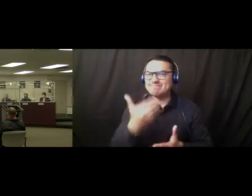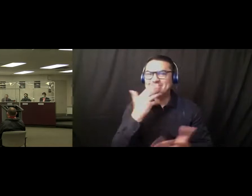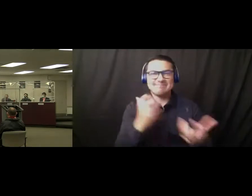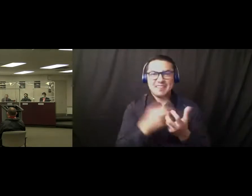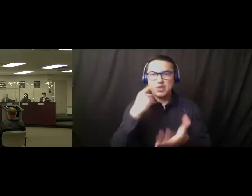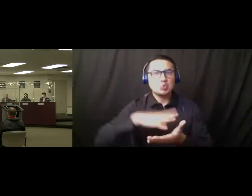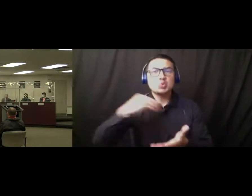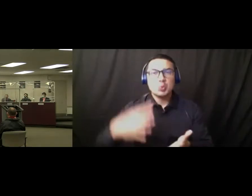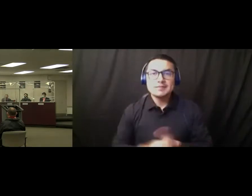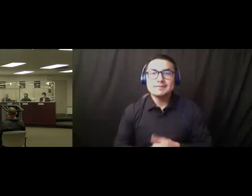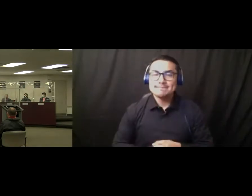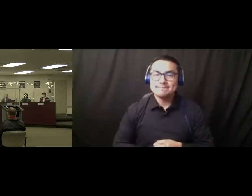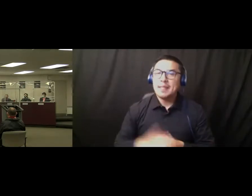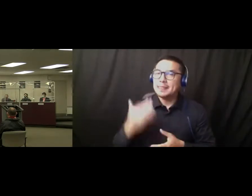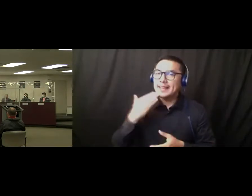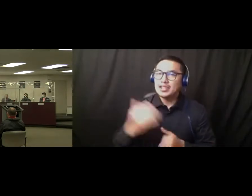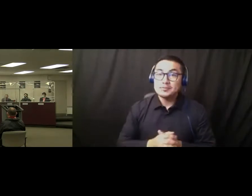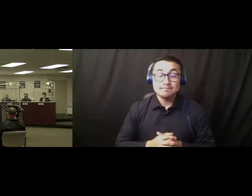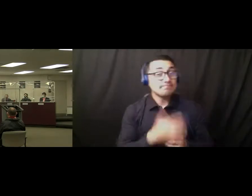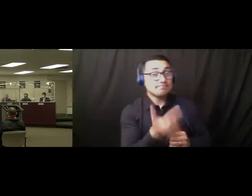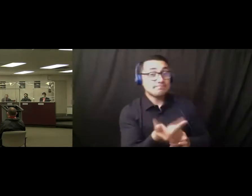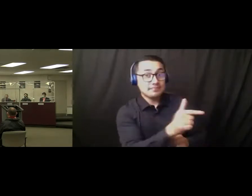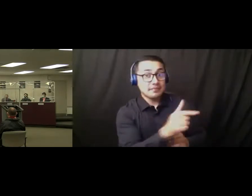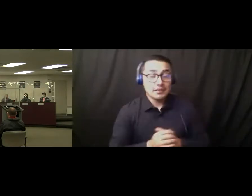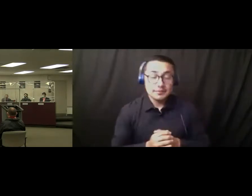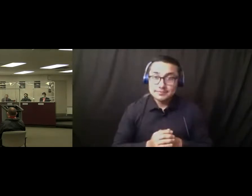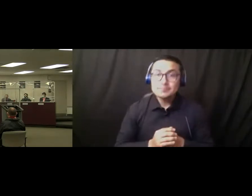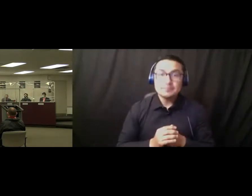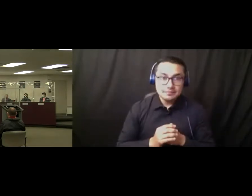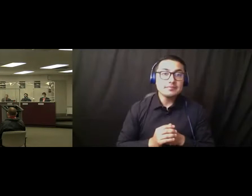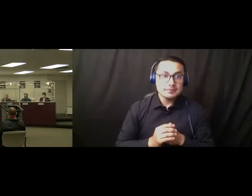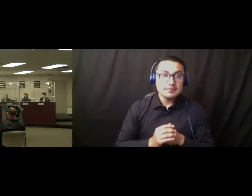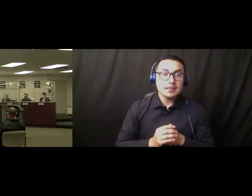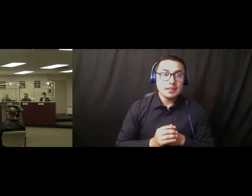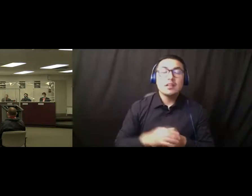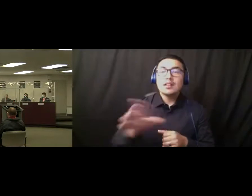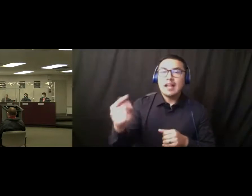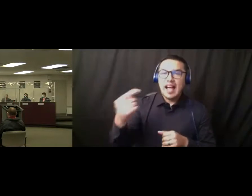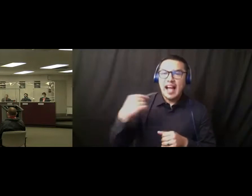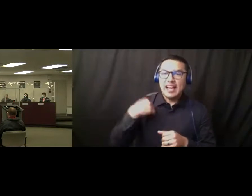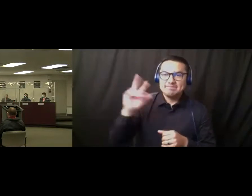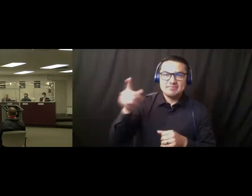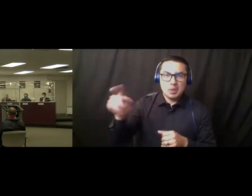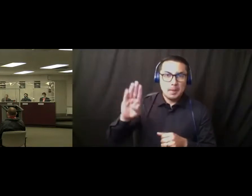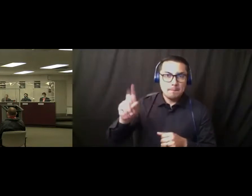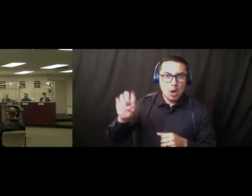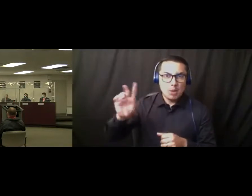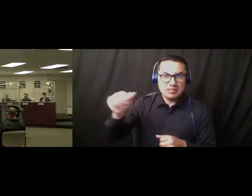Thank you. Mr. Buffalo. A couple of things and I second what Barbara said. I don't think it's good for students either because I